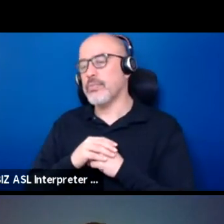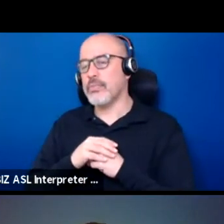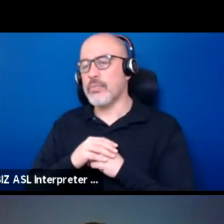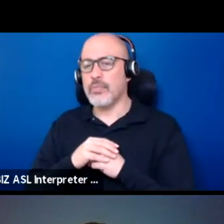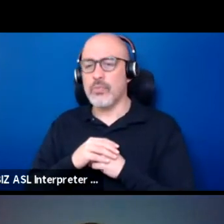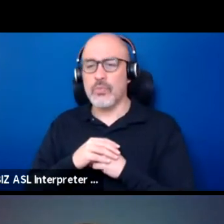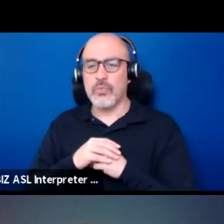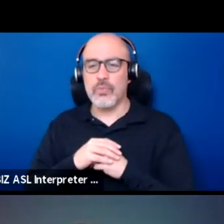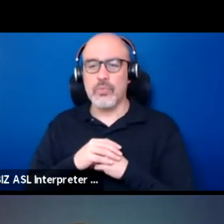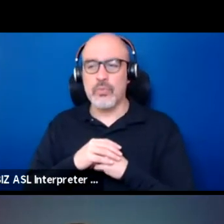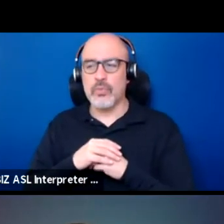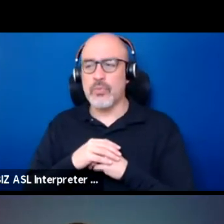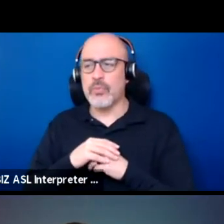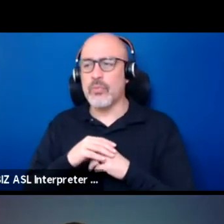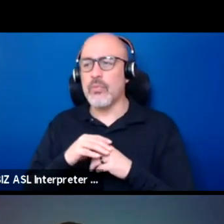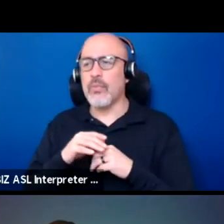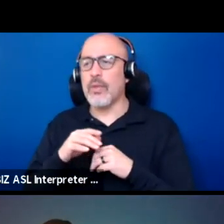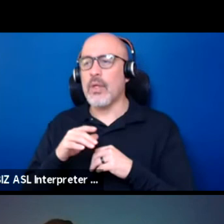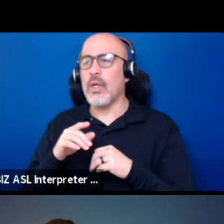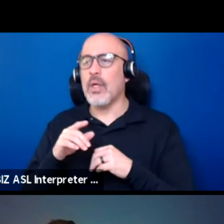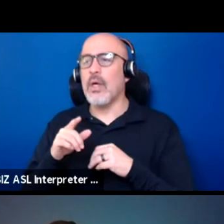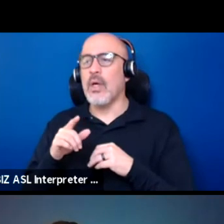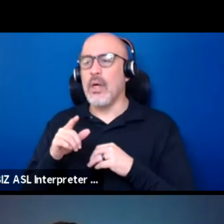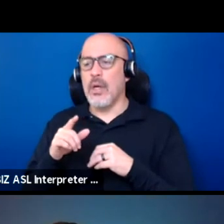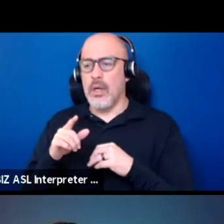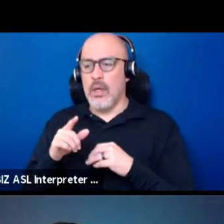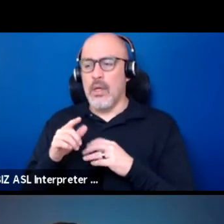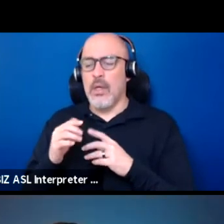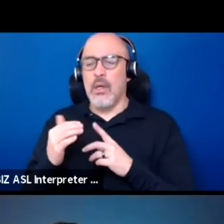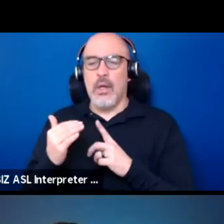That reminds me that what Roger was saying earlier